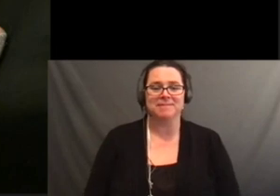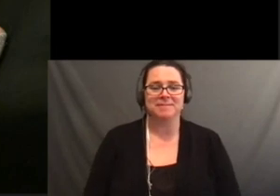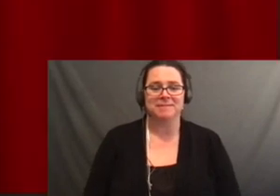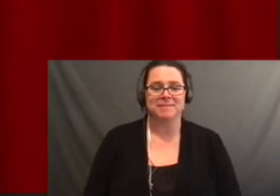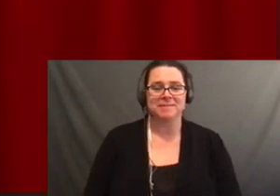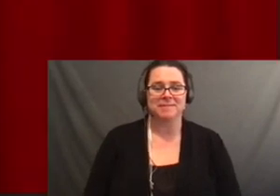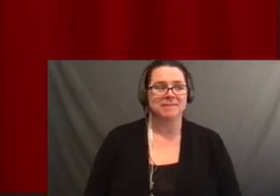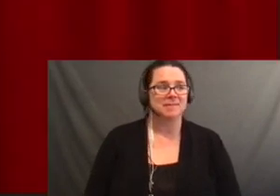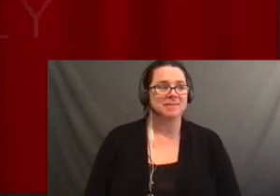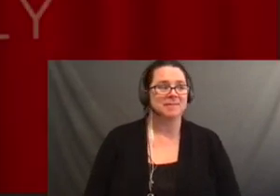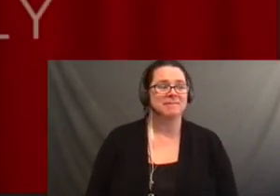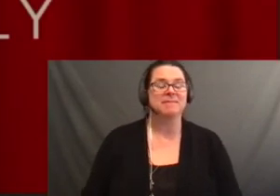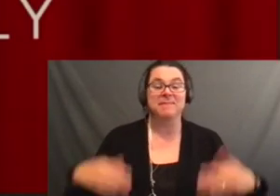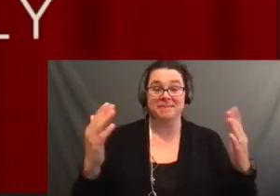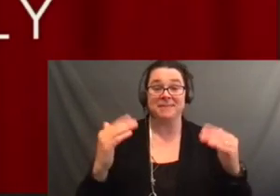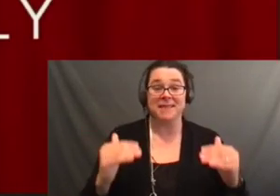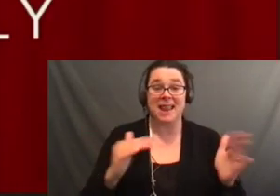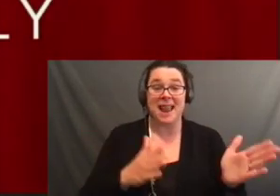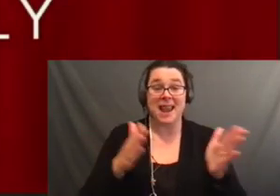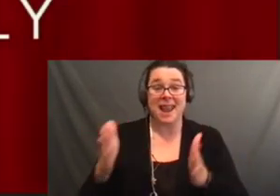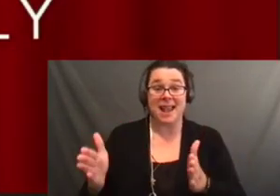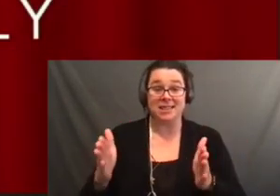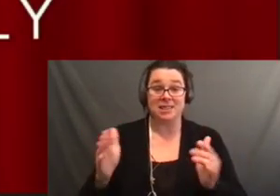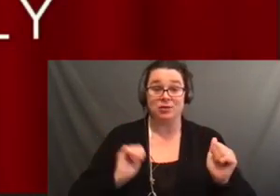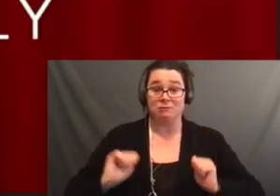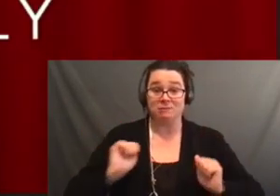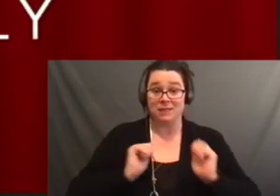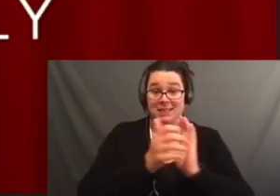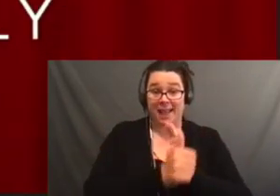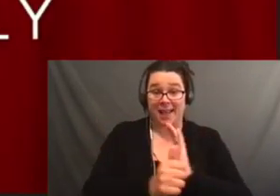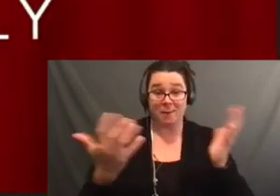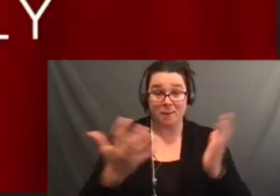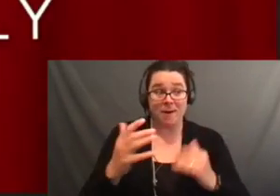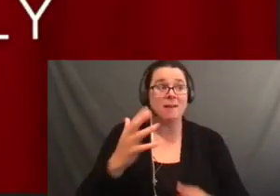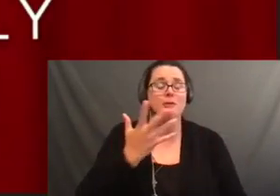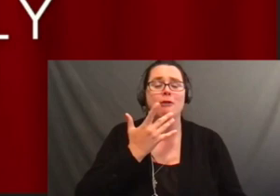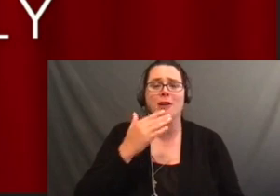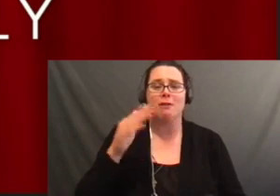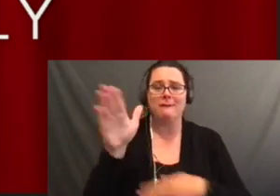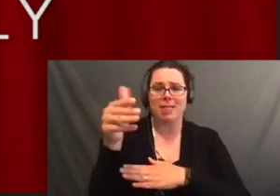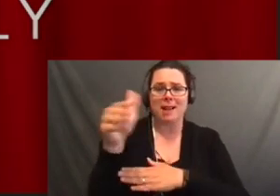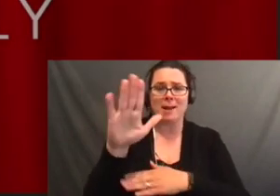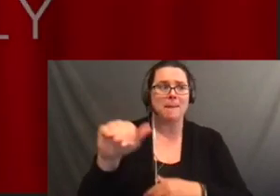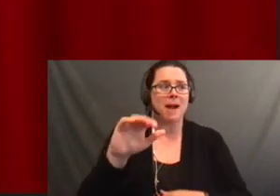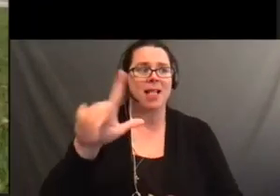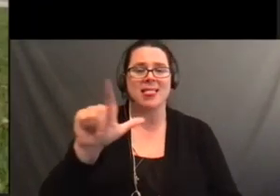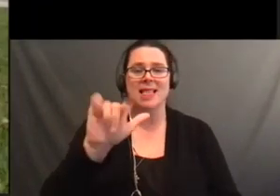This is my computer. It's a Dell computer.